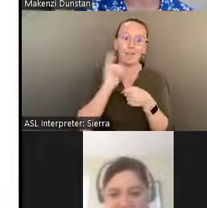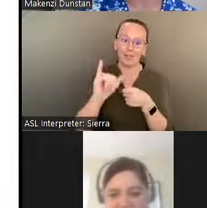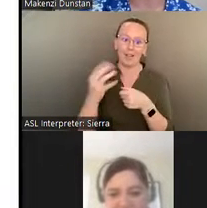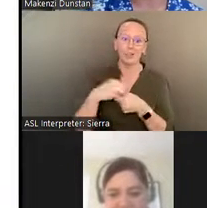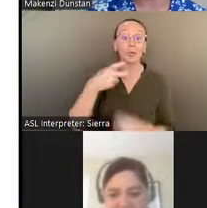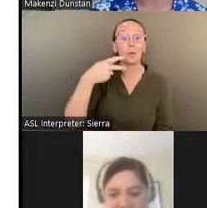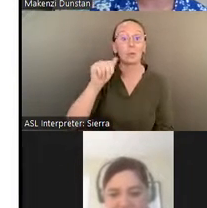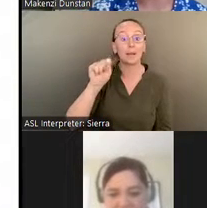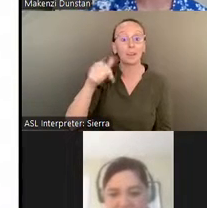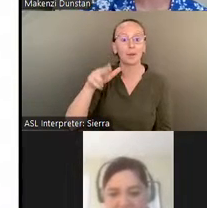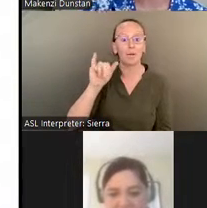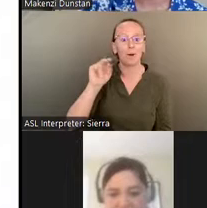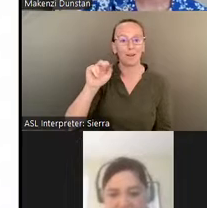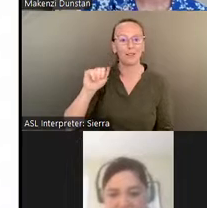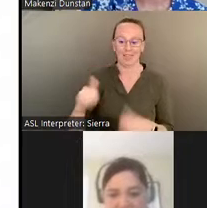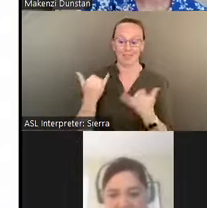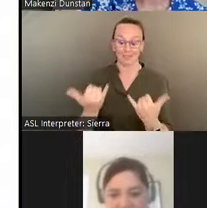year's virtual road trip.